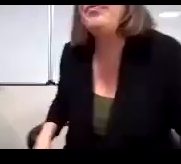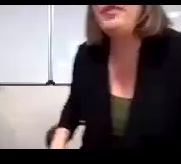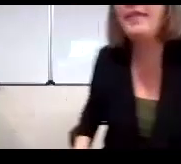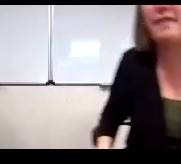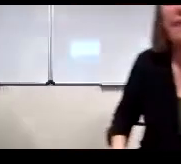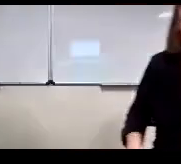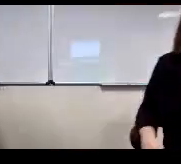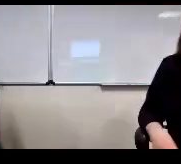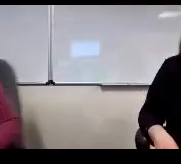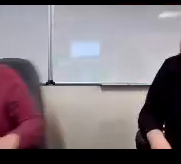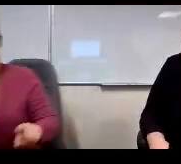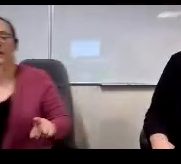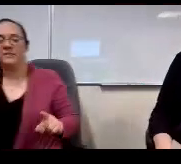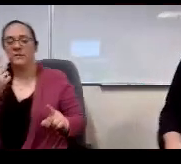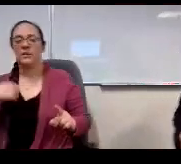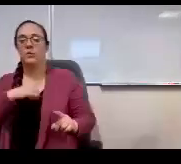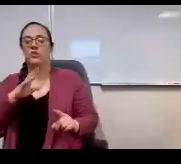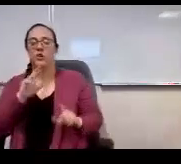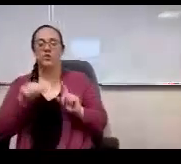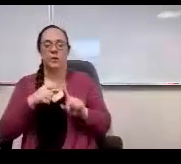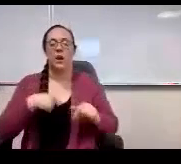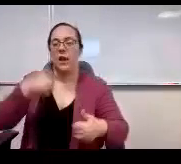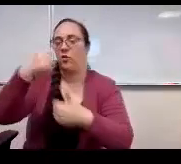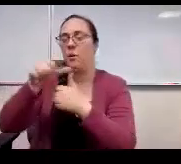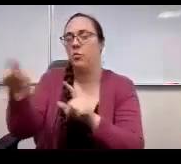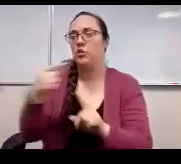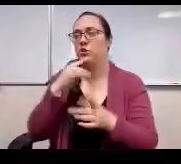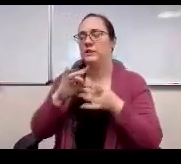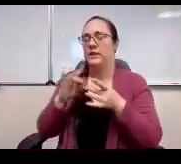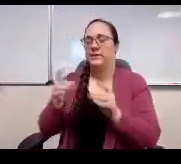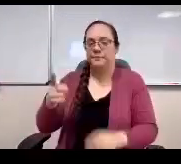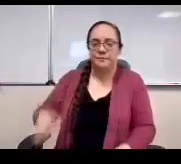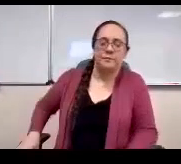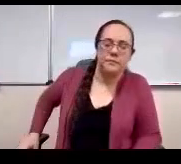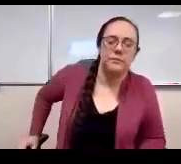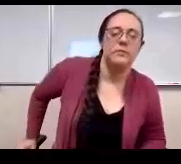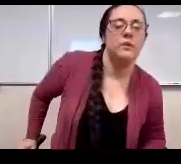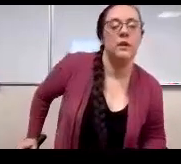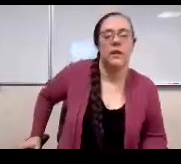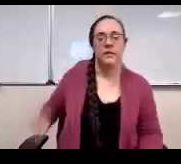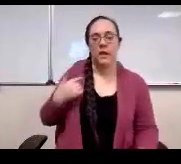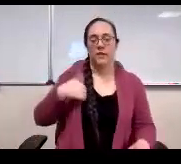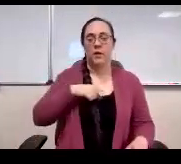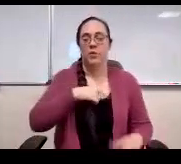we talked about and I remember what you're saying will that we had talked about but.